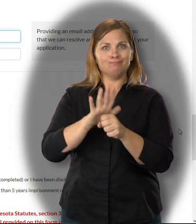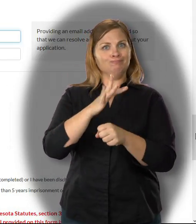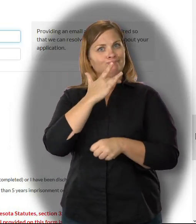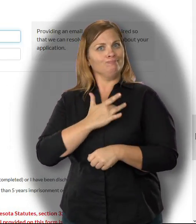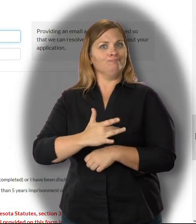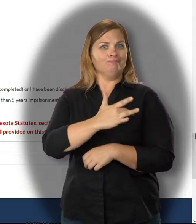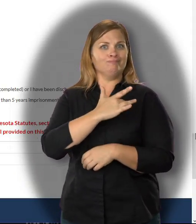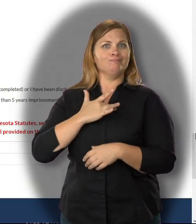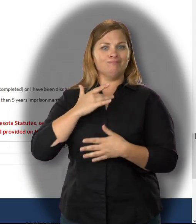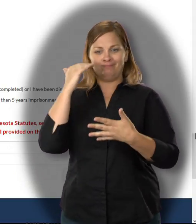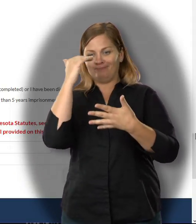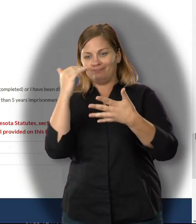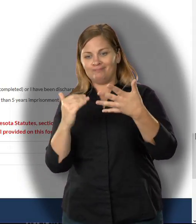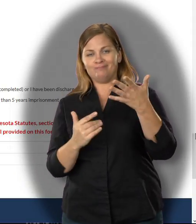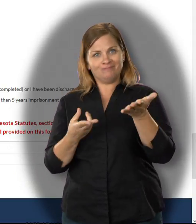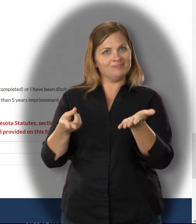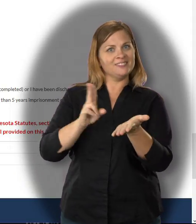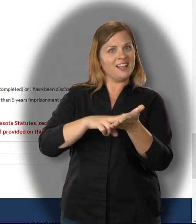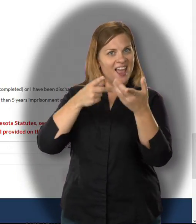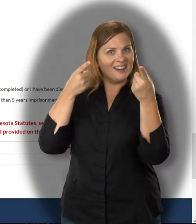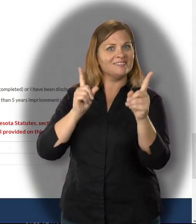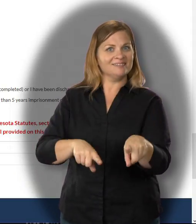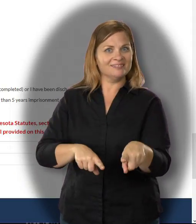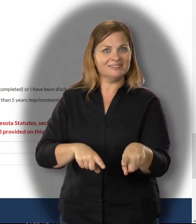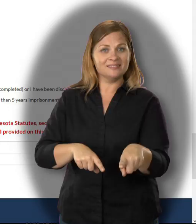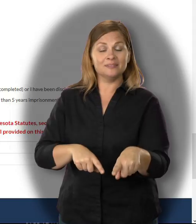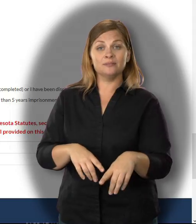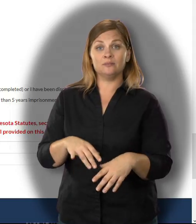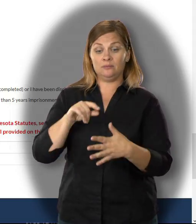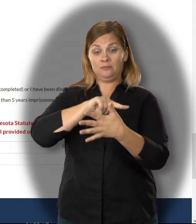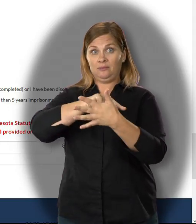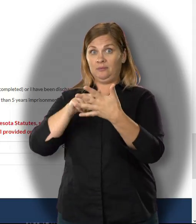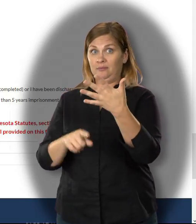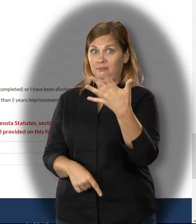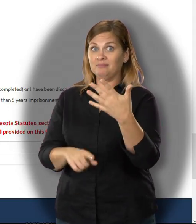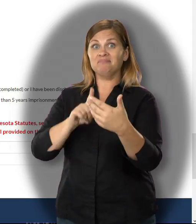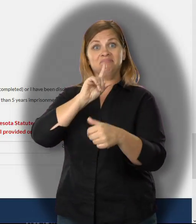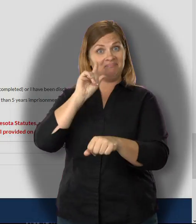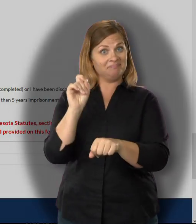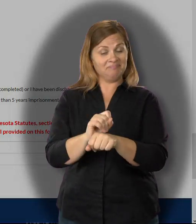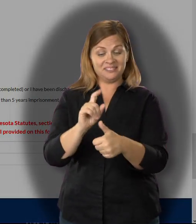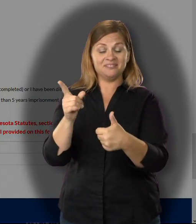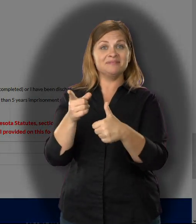Finally, there is the oath that you need to sign.